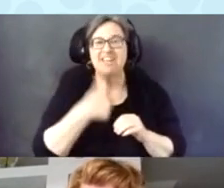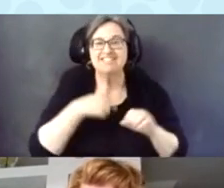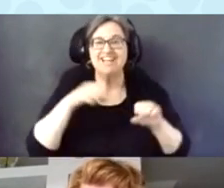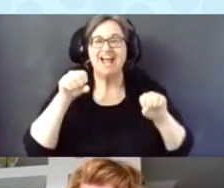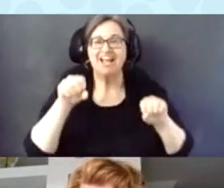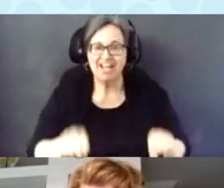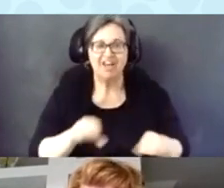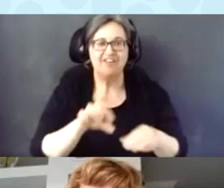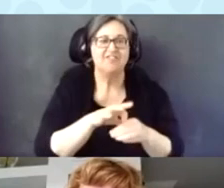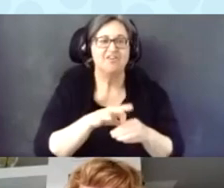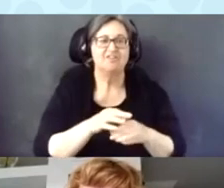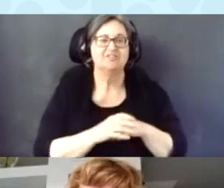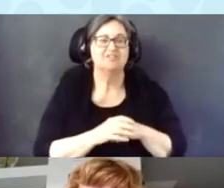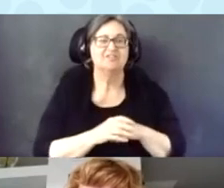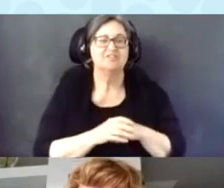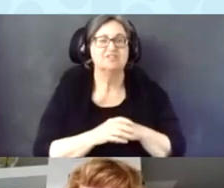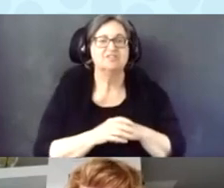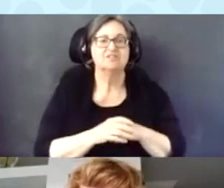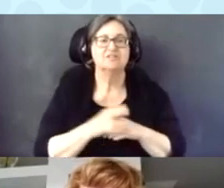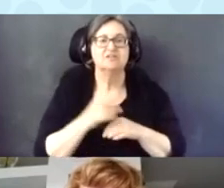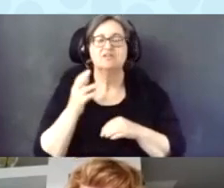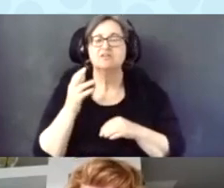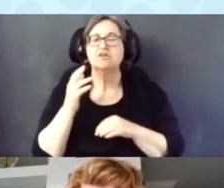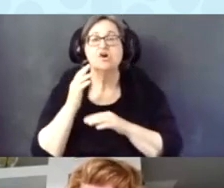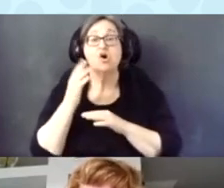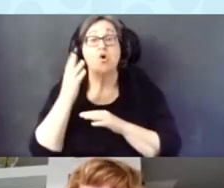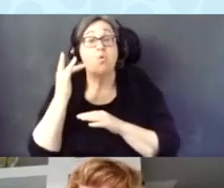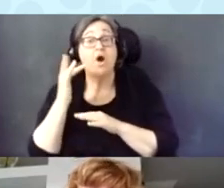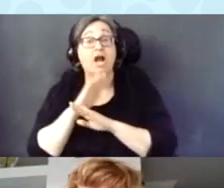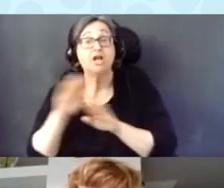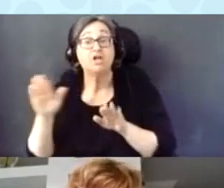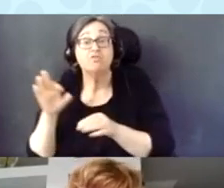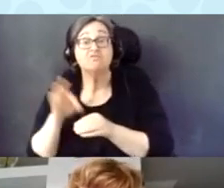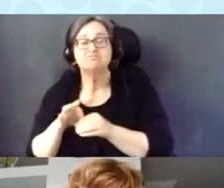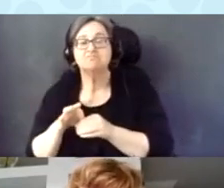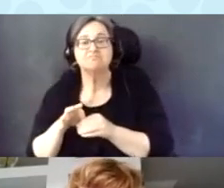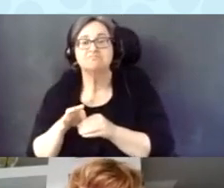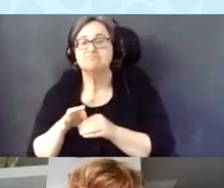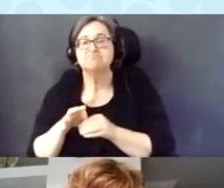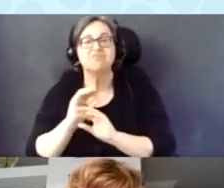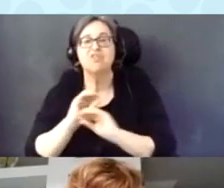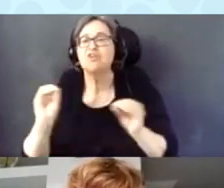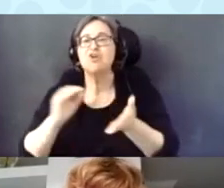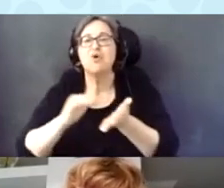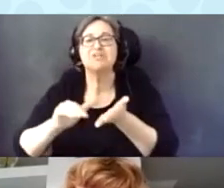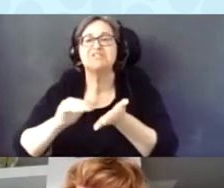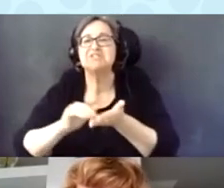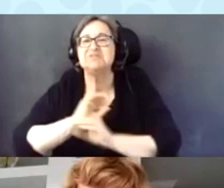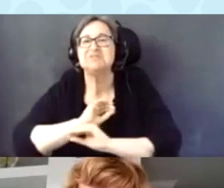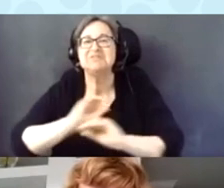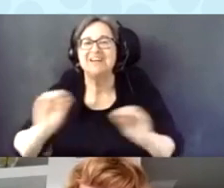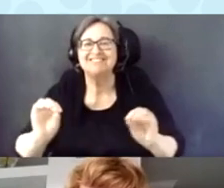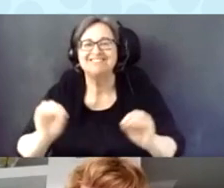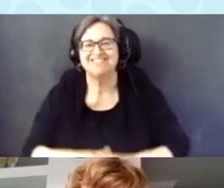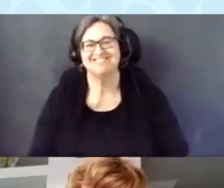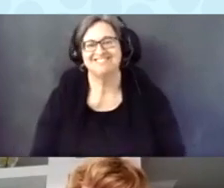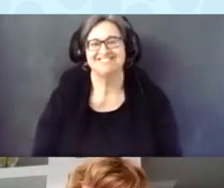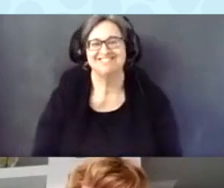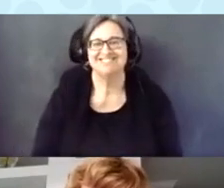Why not to vote. No excuses there.